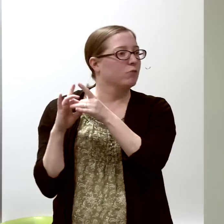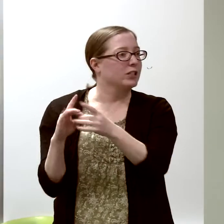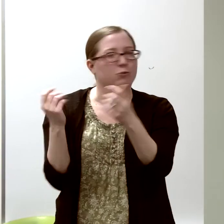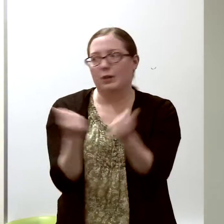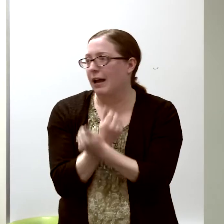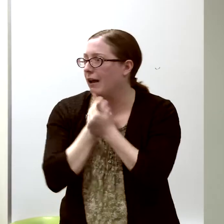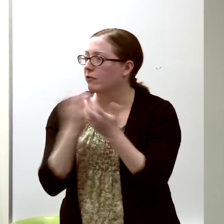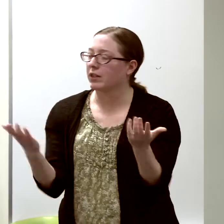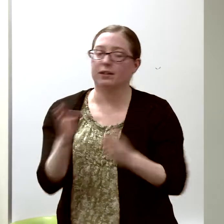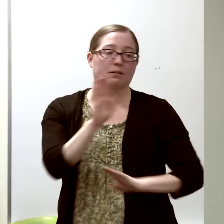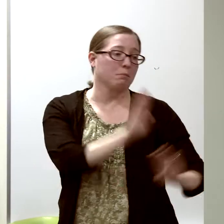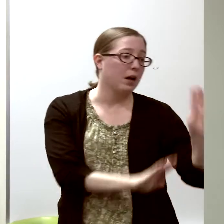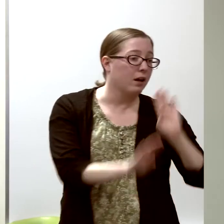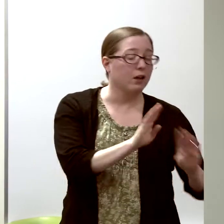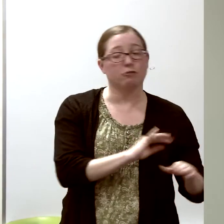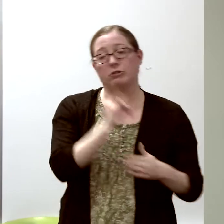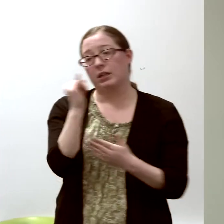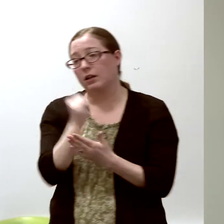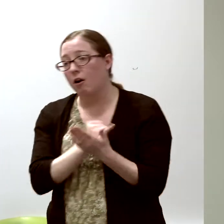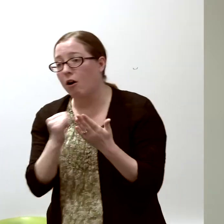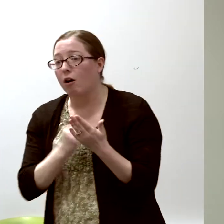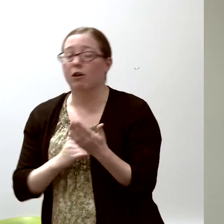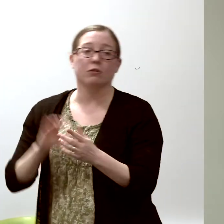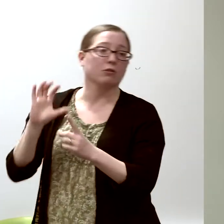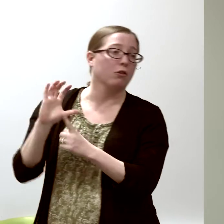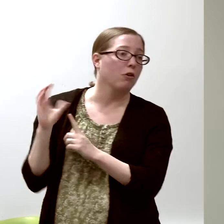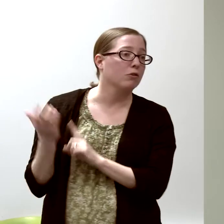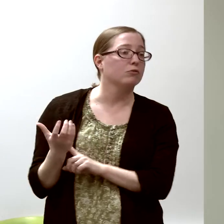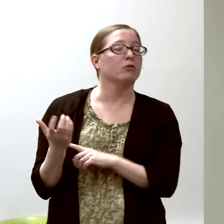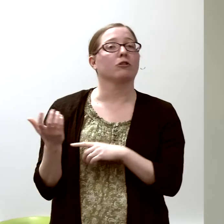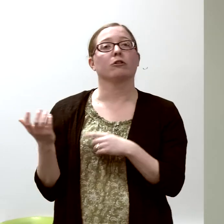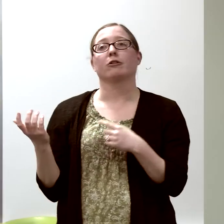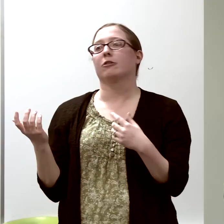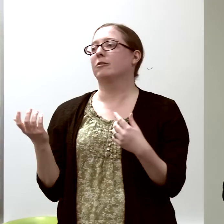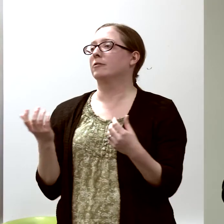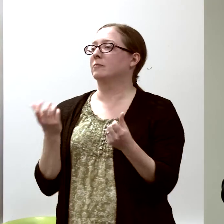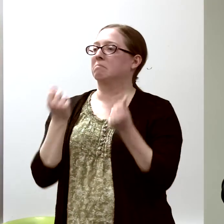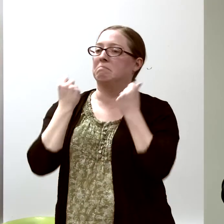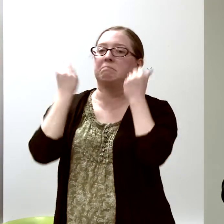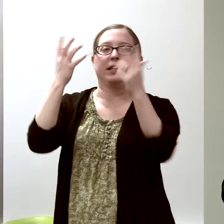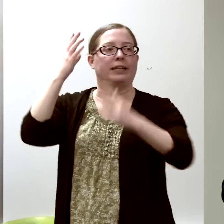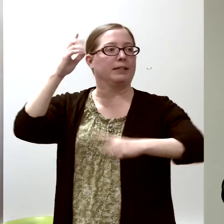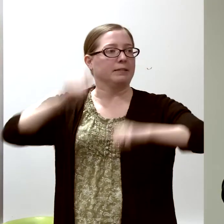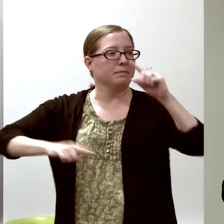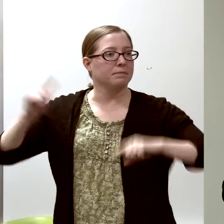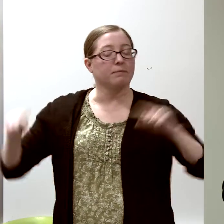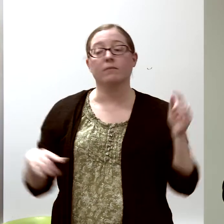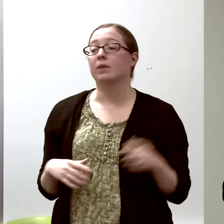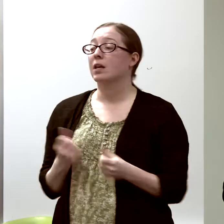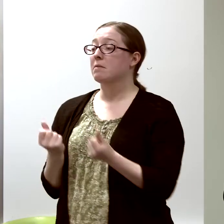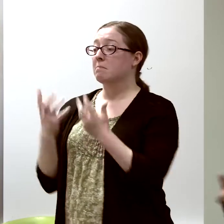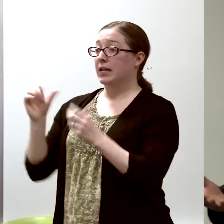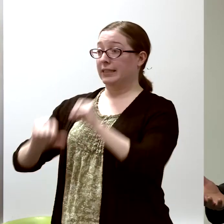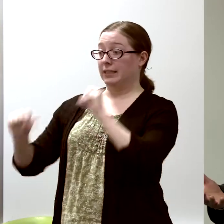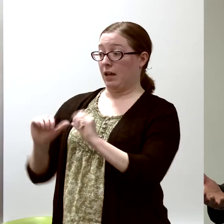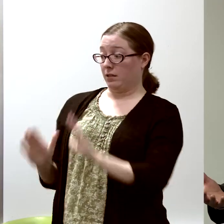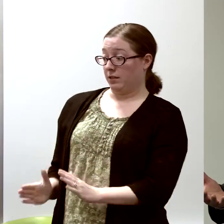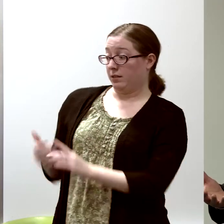about biology, about art, about culture. Many of the scientists were musicians.